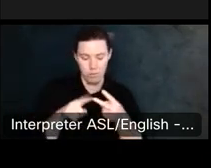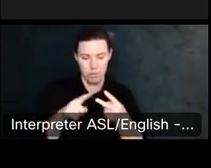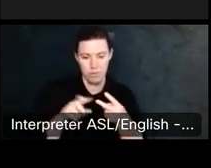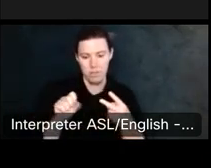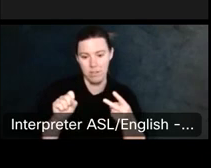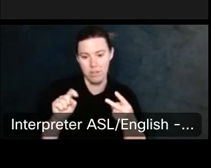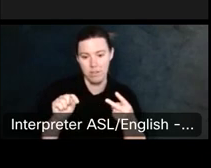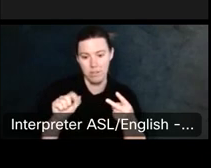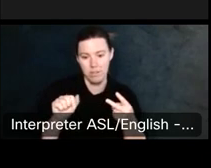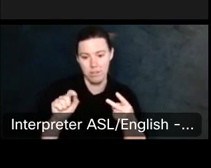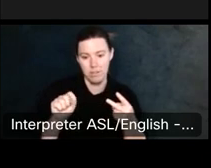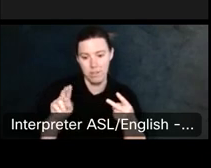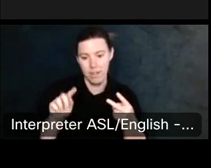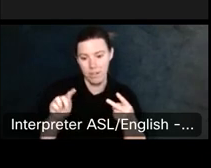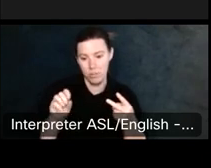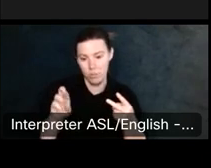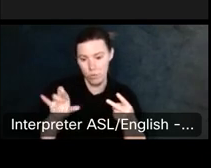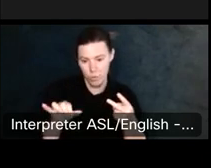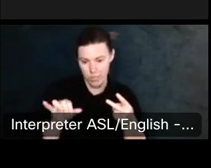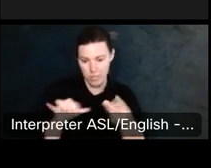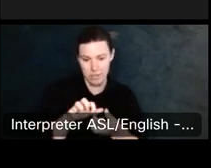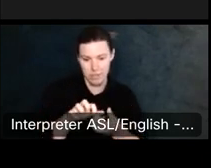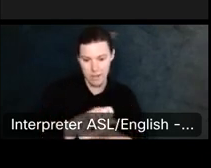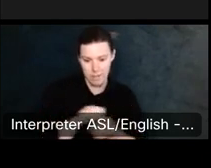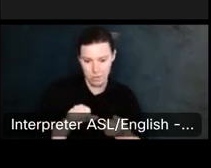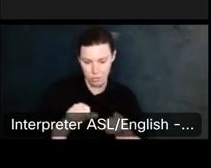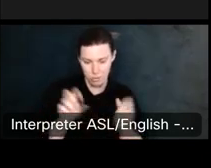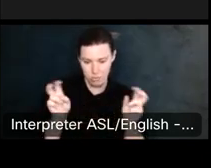It's complicated the types of damages that, you know, the.